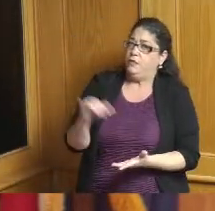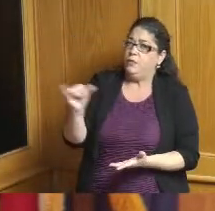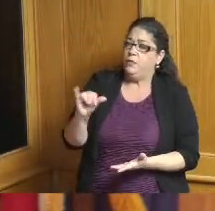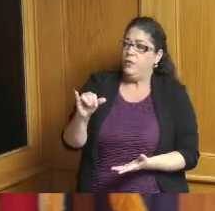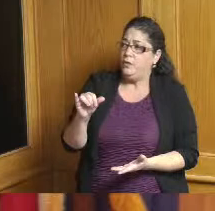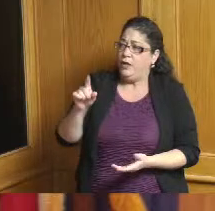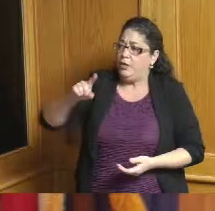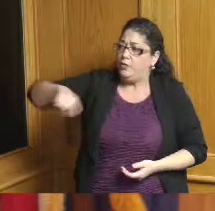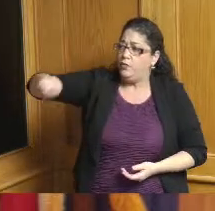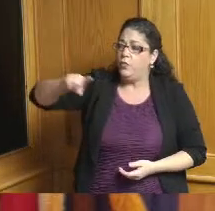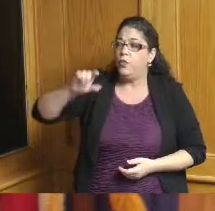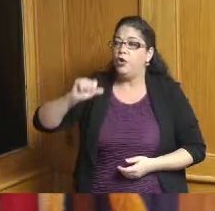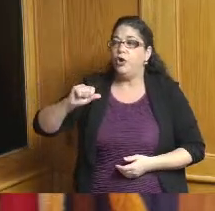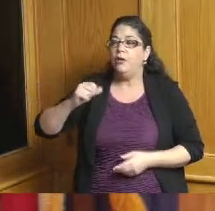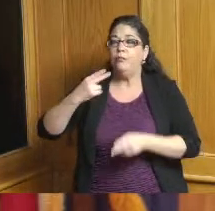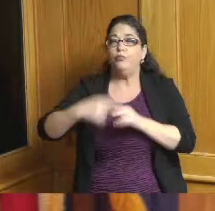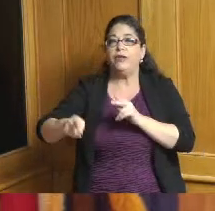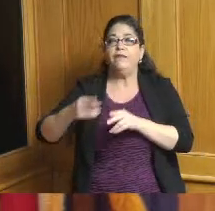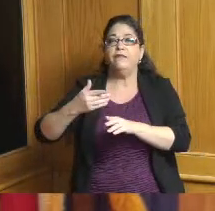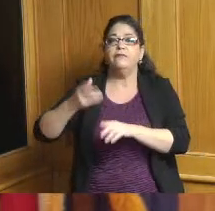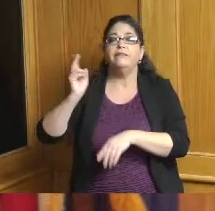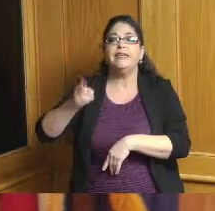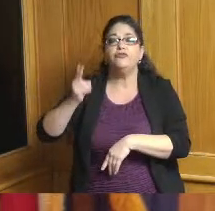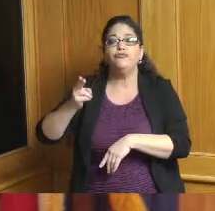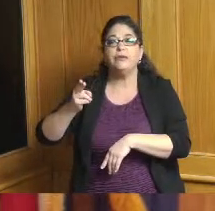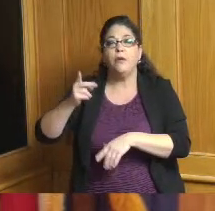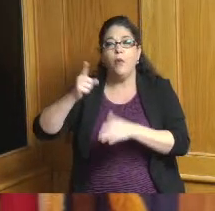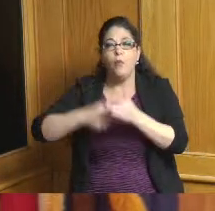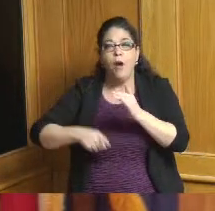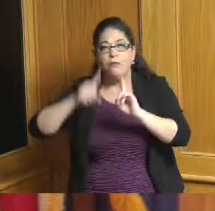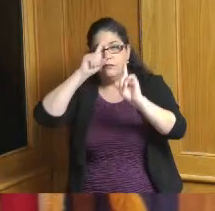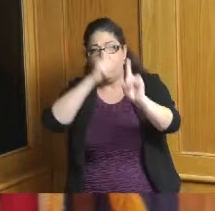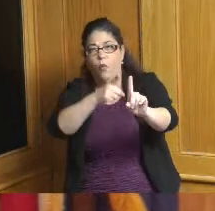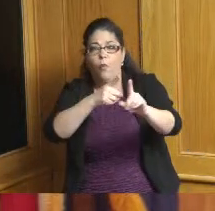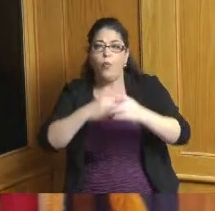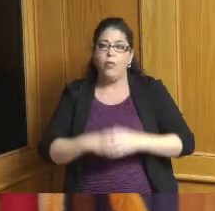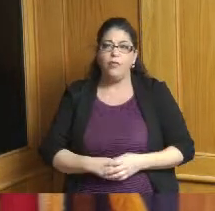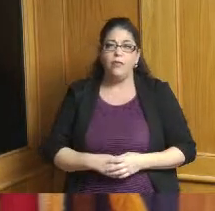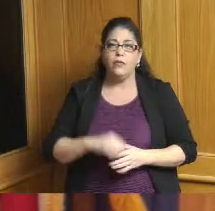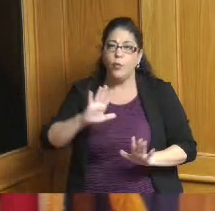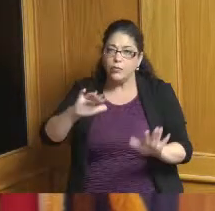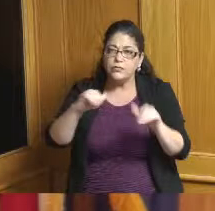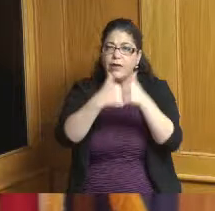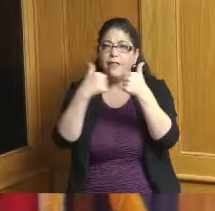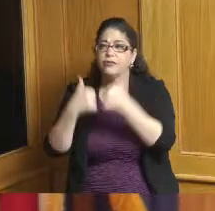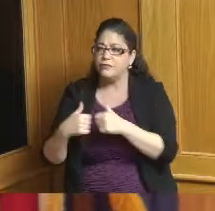give a little brief history on what you're trying to do there the challenges that we have there and